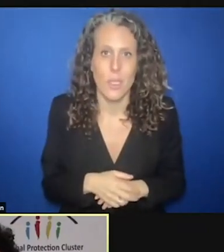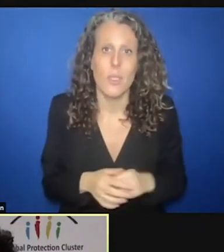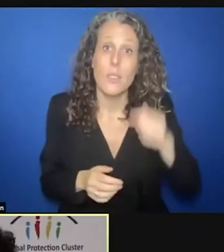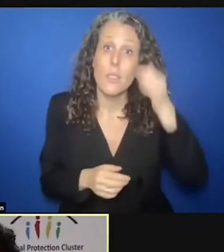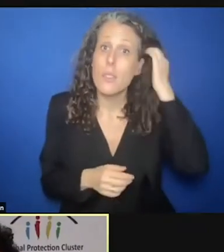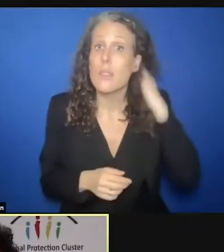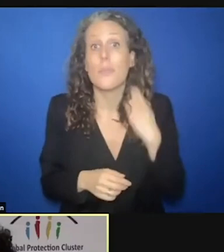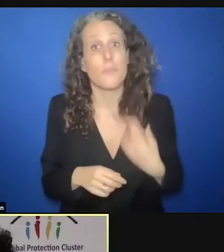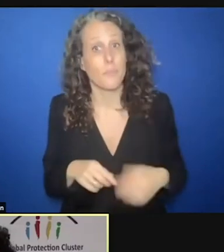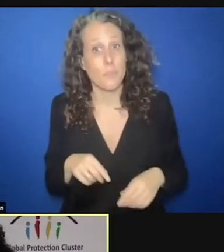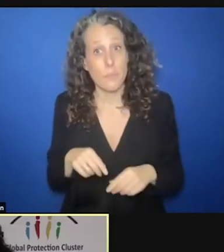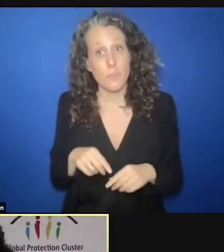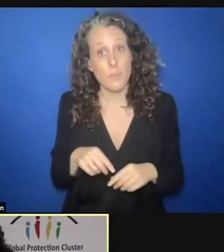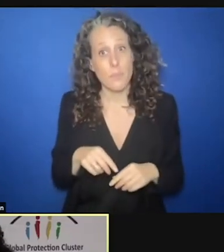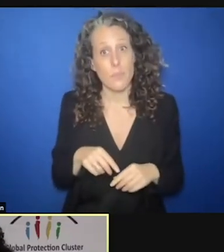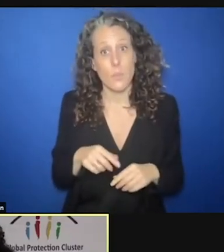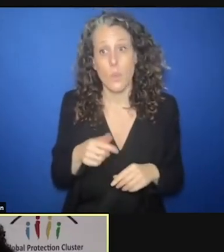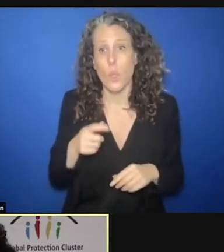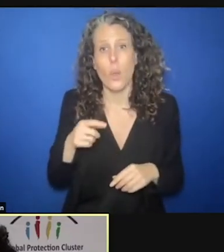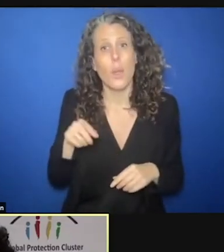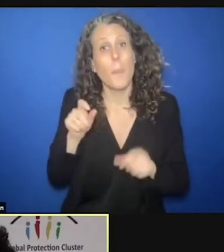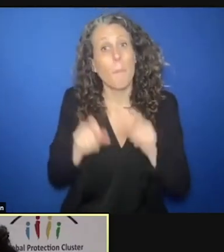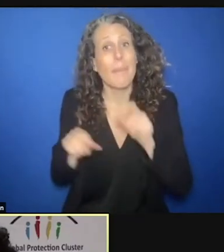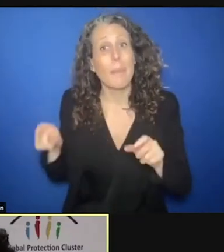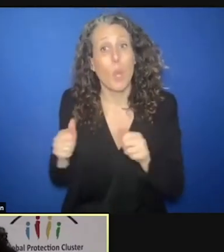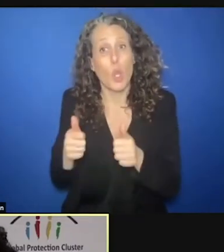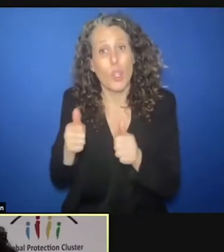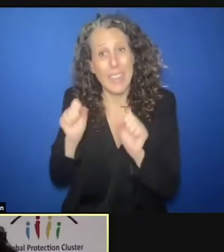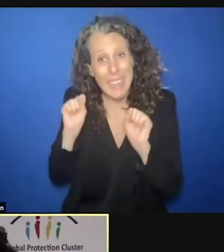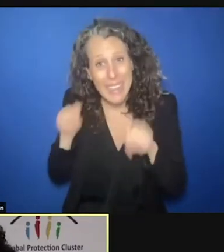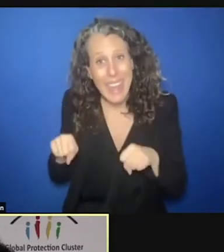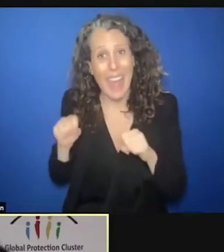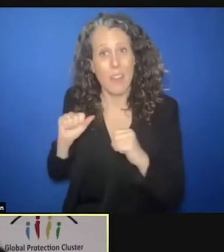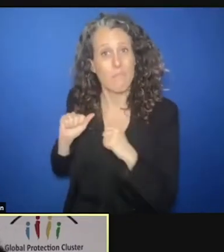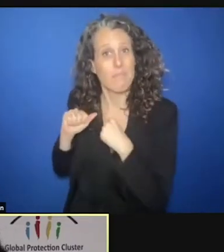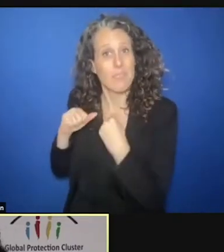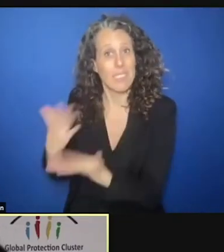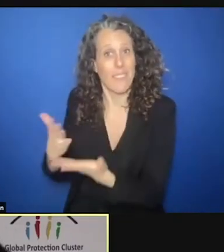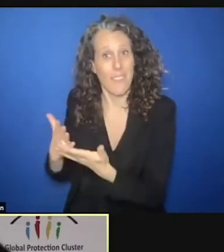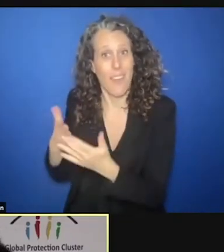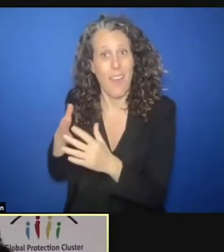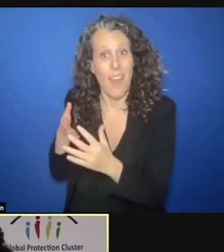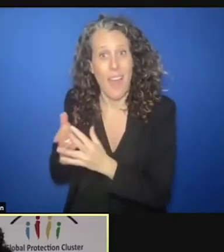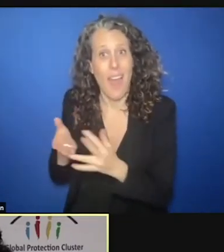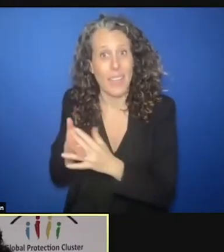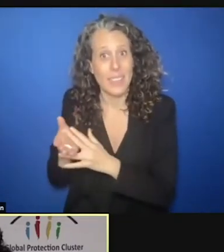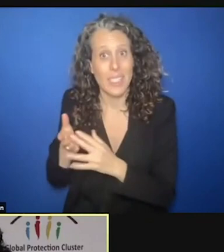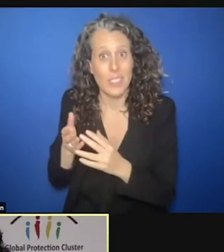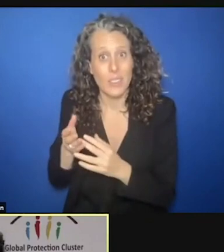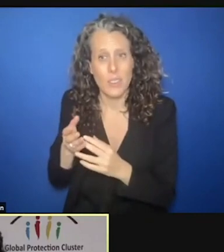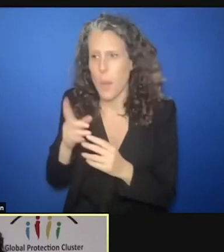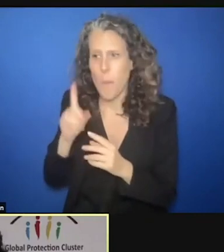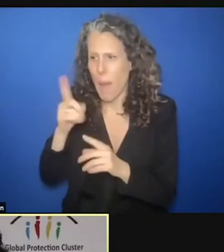the best access to deliver protection assistance have the worst access to resources. Let me repeat.